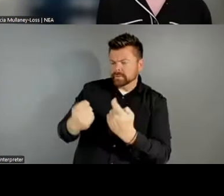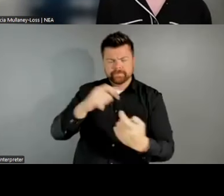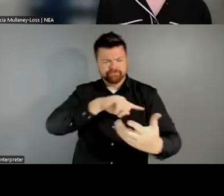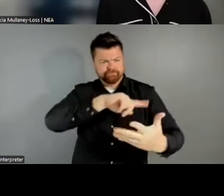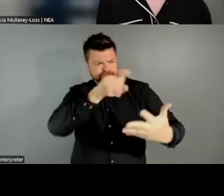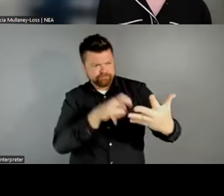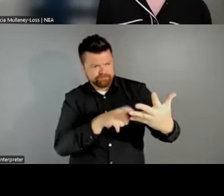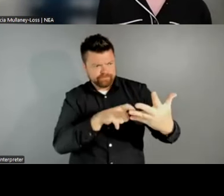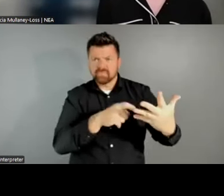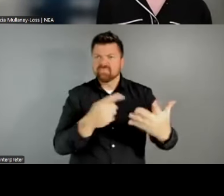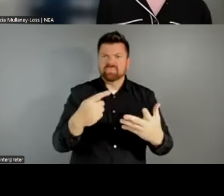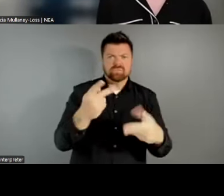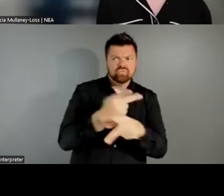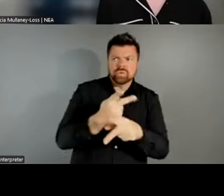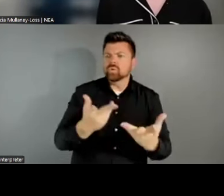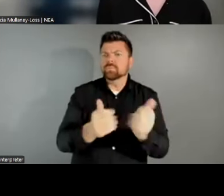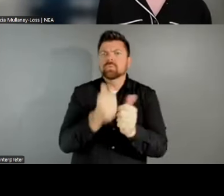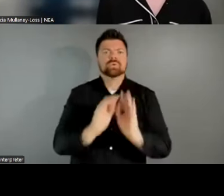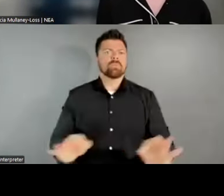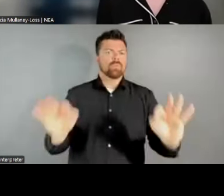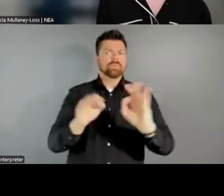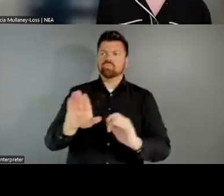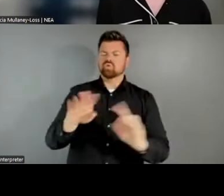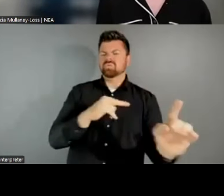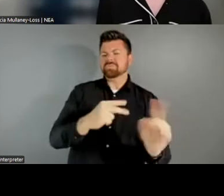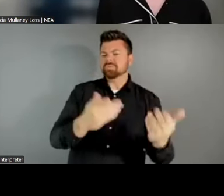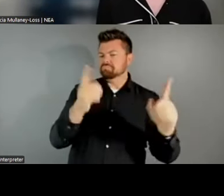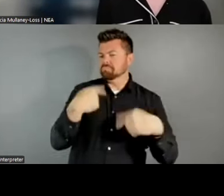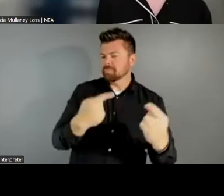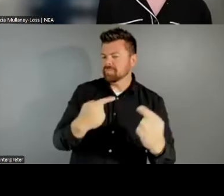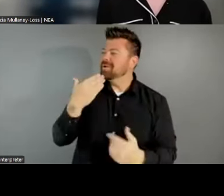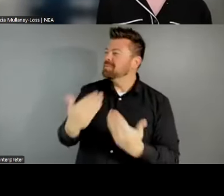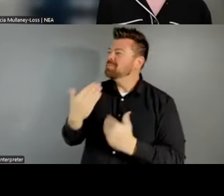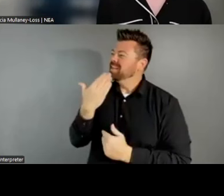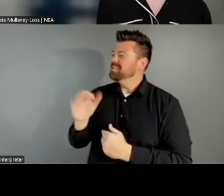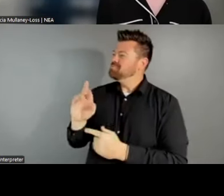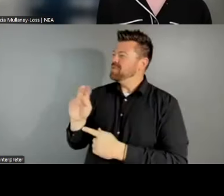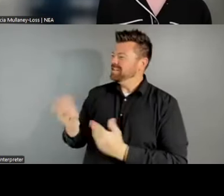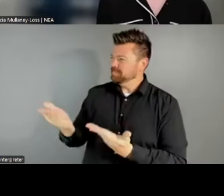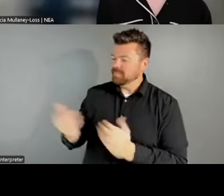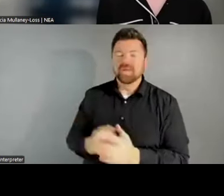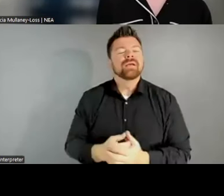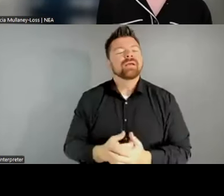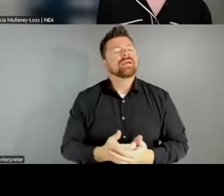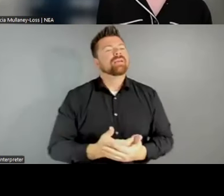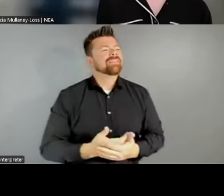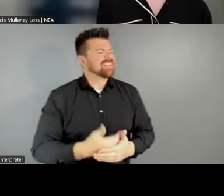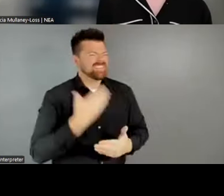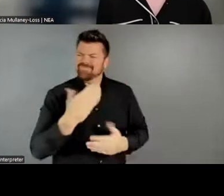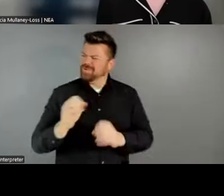your perspective? - Good morning, thanks, Randy. And thanks everyone for the chance to be here. And